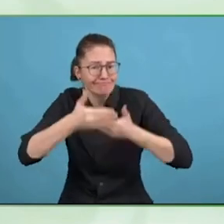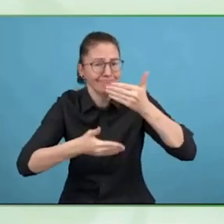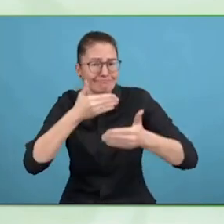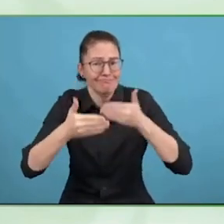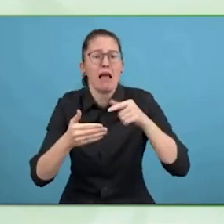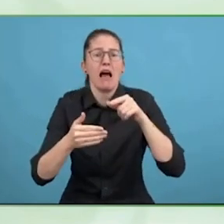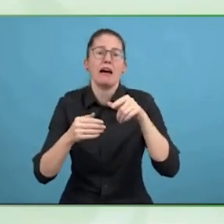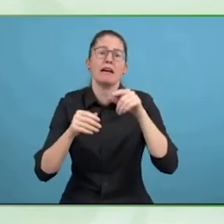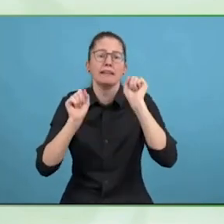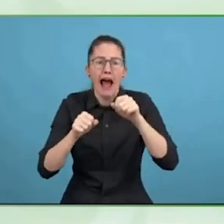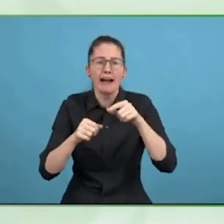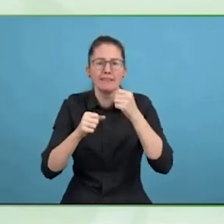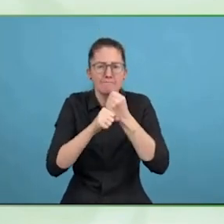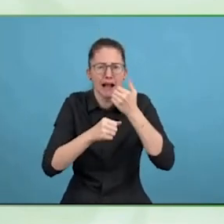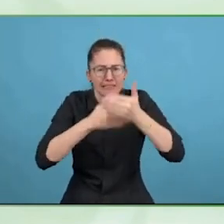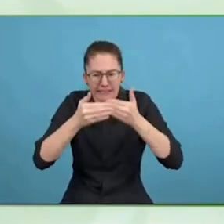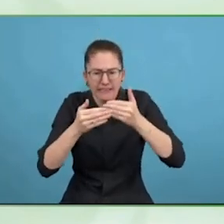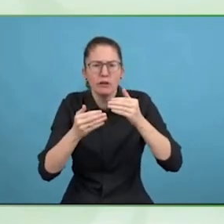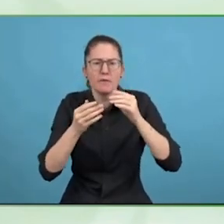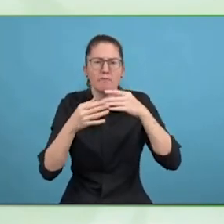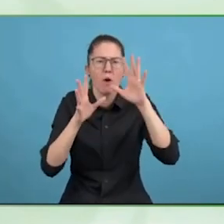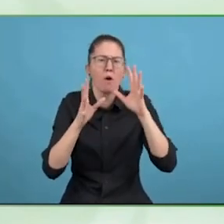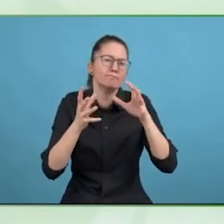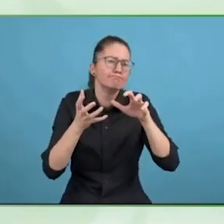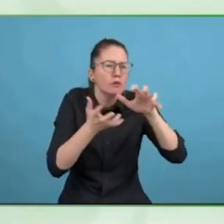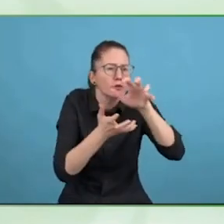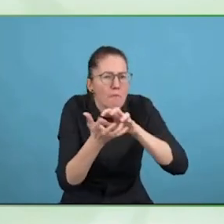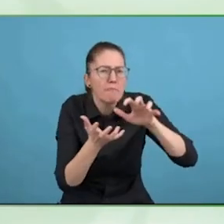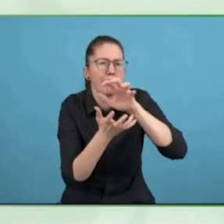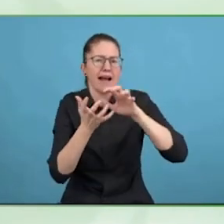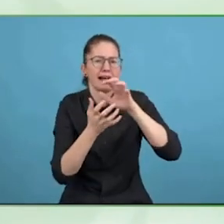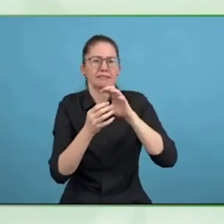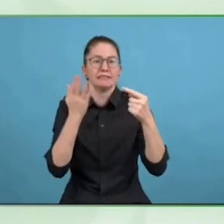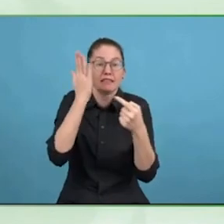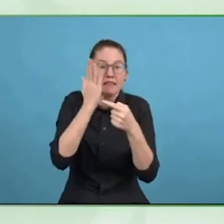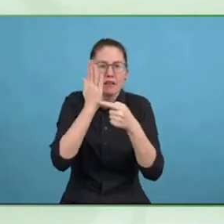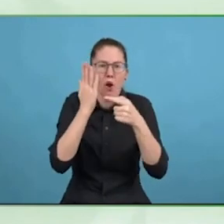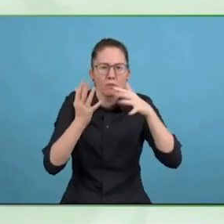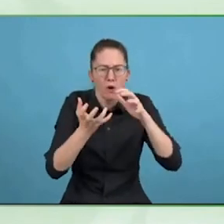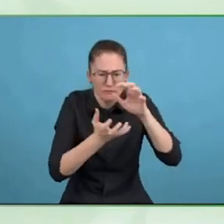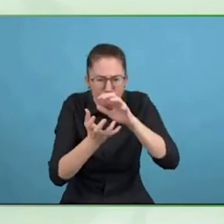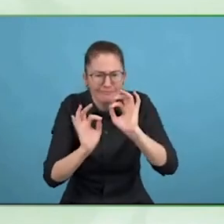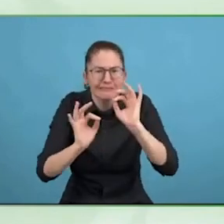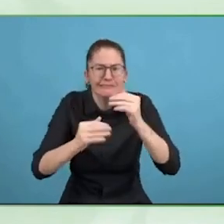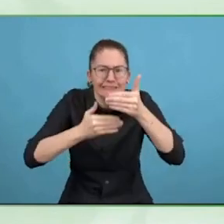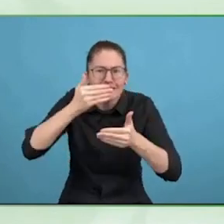we need, probably, also guidelines, and I'm happy to announce that we have started working on that.